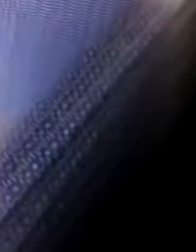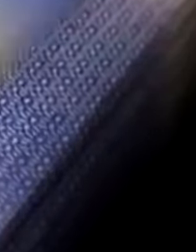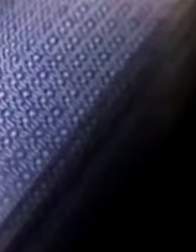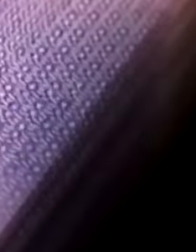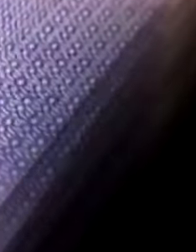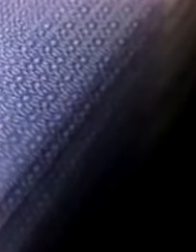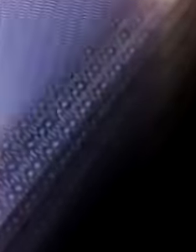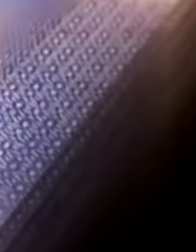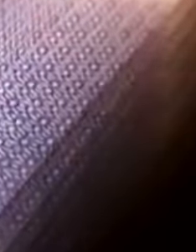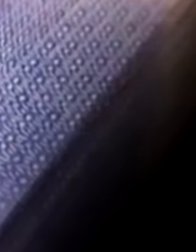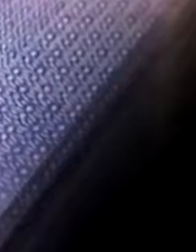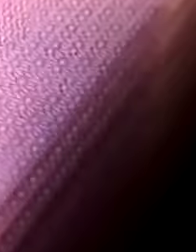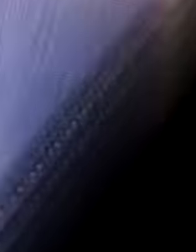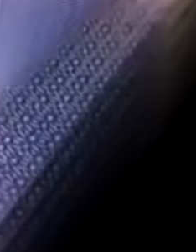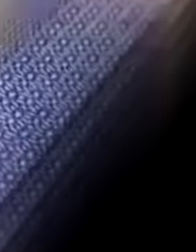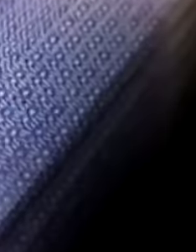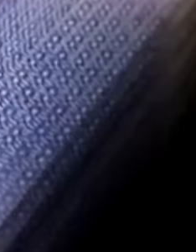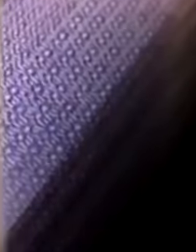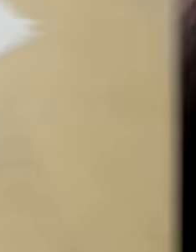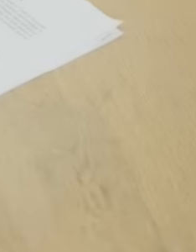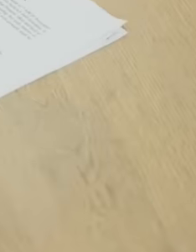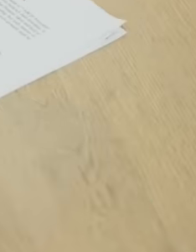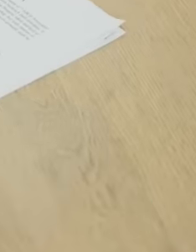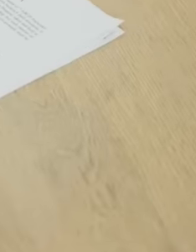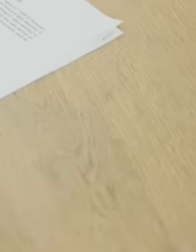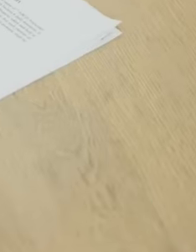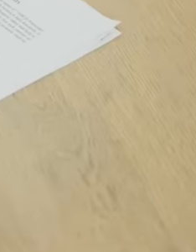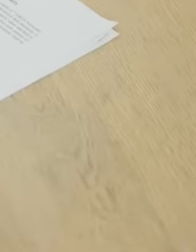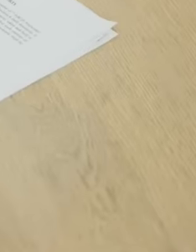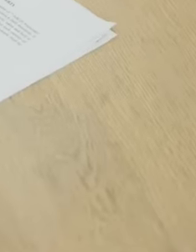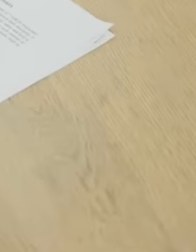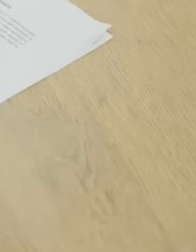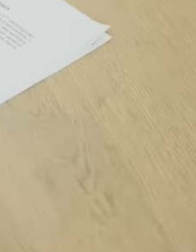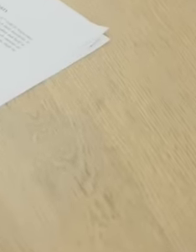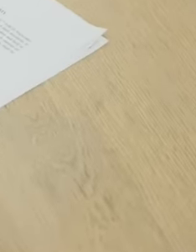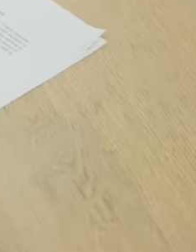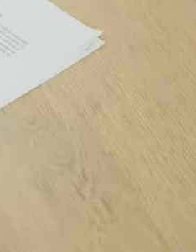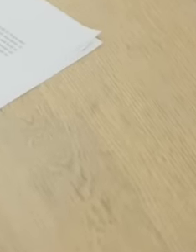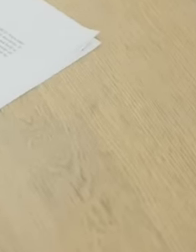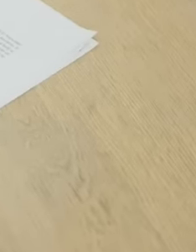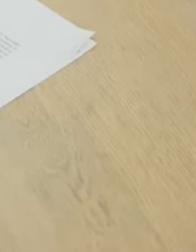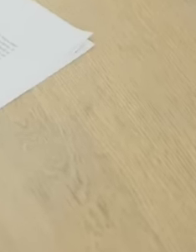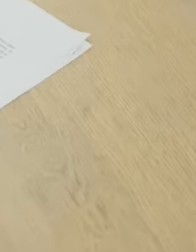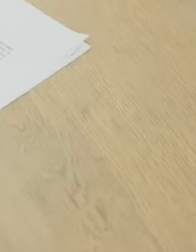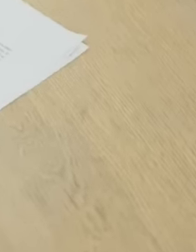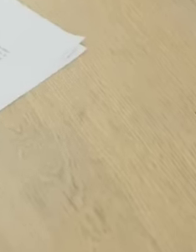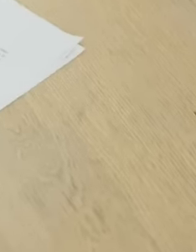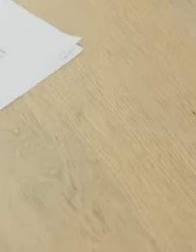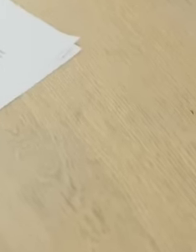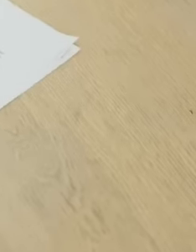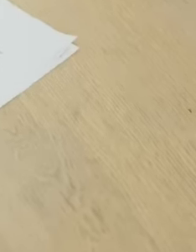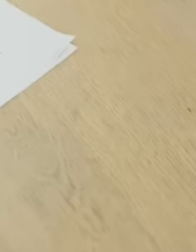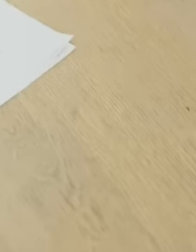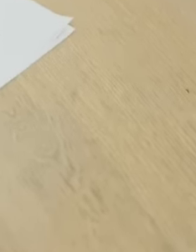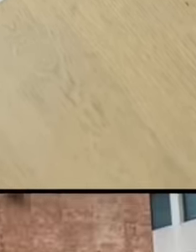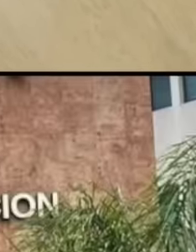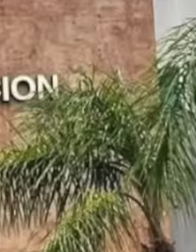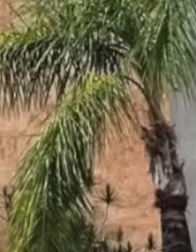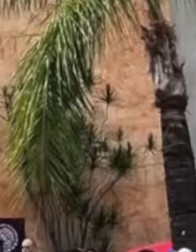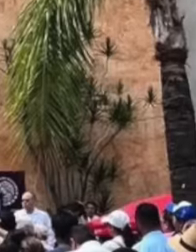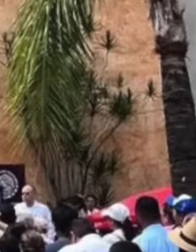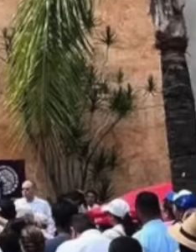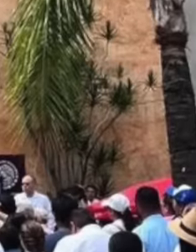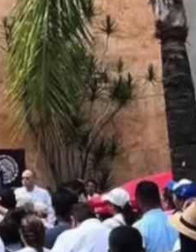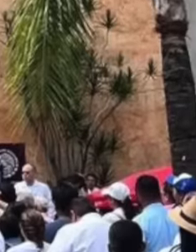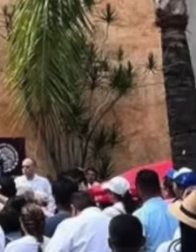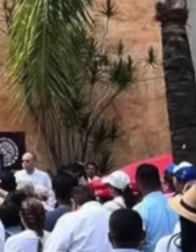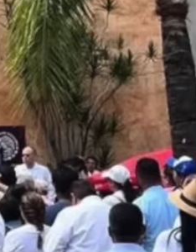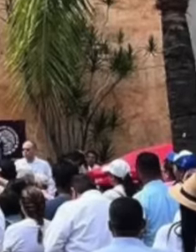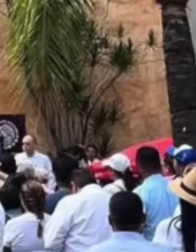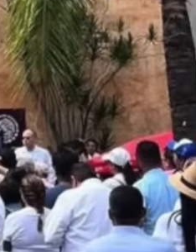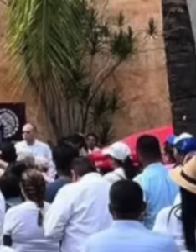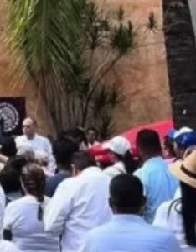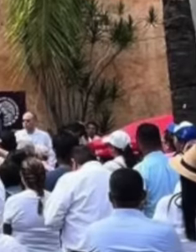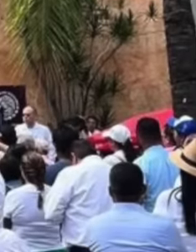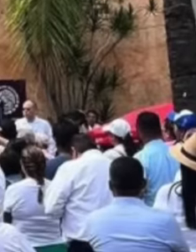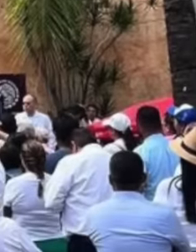president and apart from this they feel Untouchable it is ironic but now they are on a tightrope